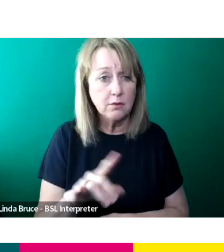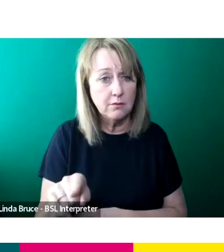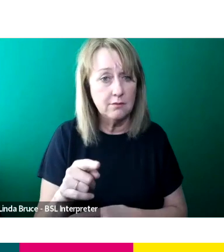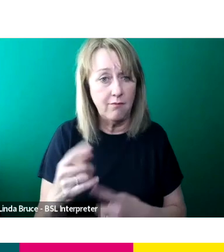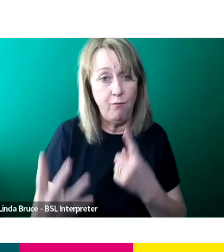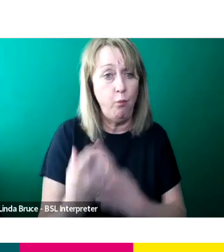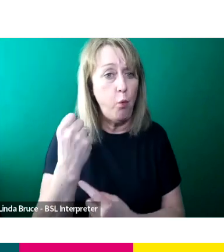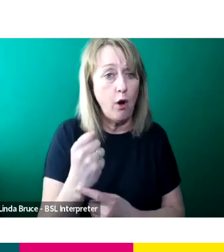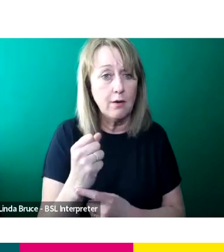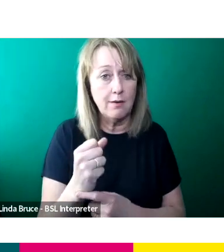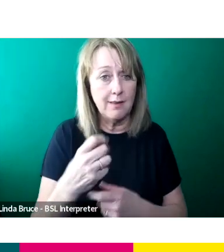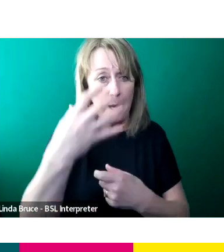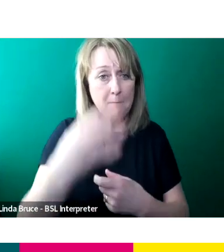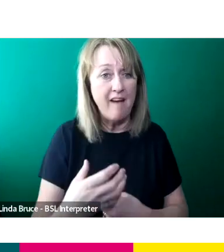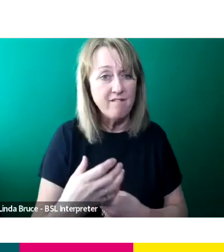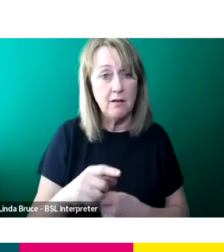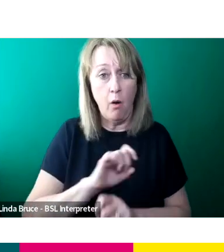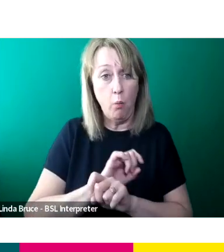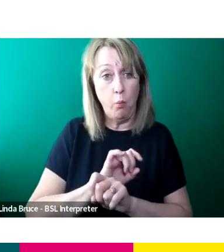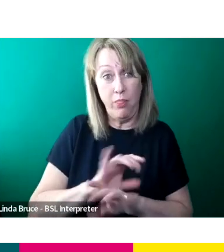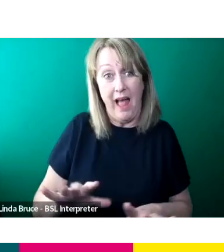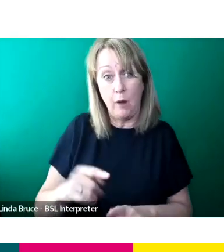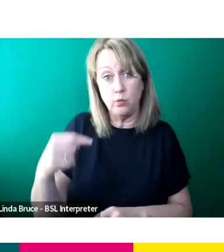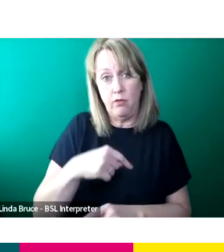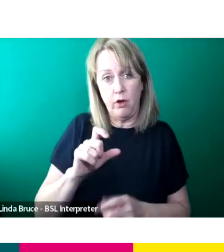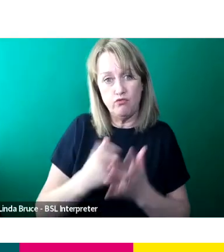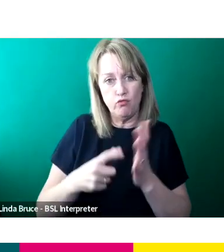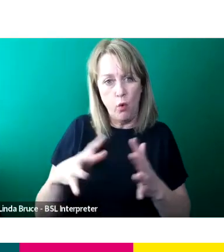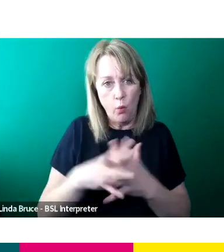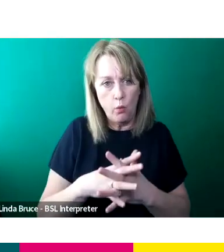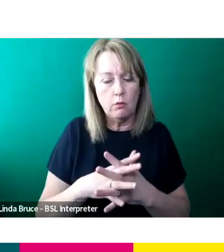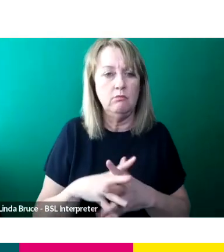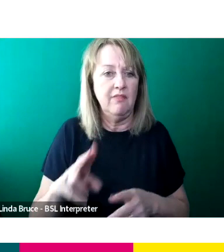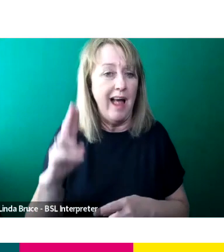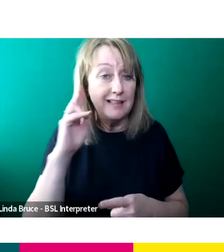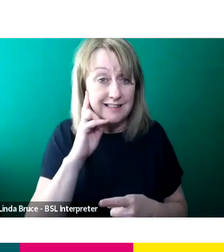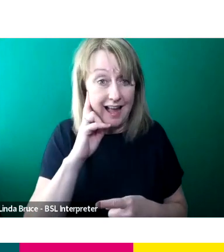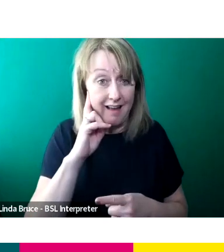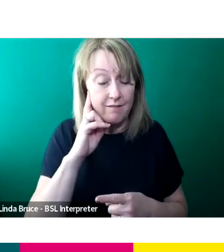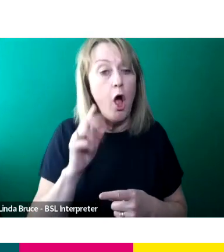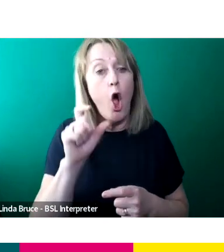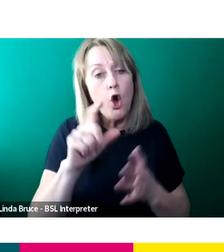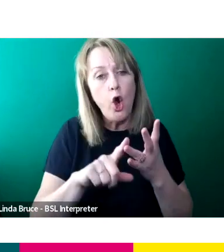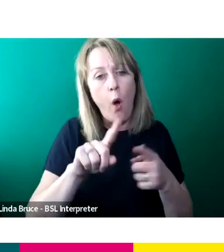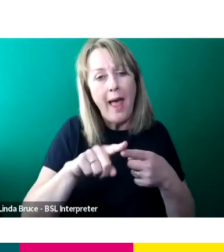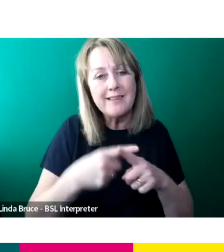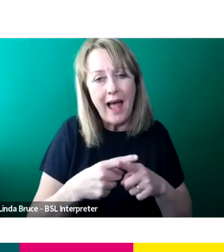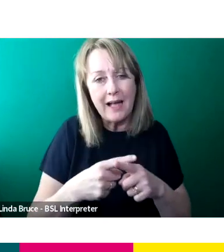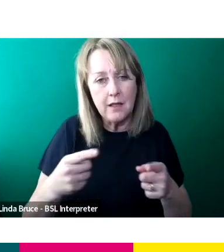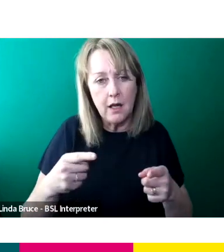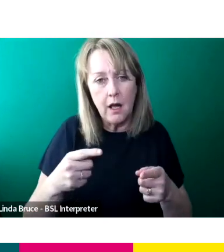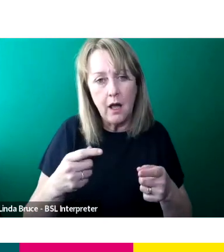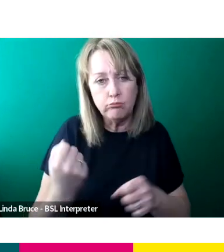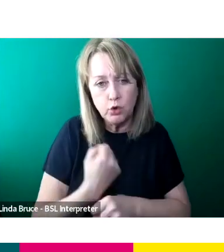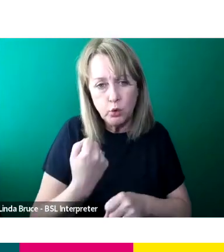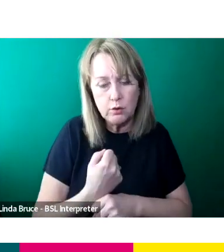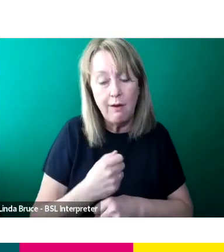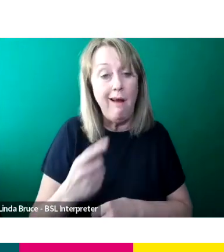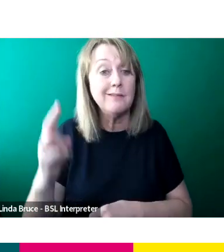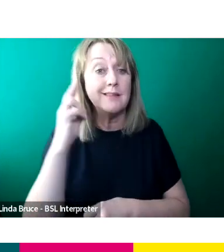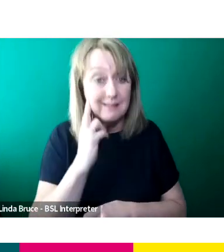involved in producing that film, which included a deaf co exec producer, they had a deaf assistant